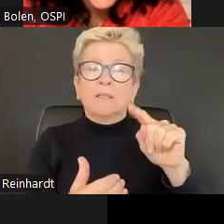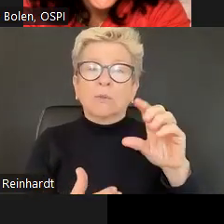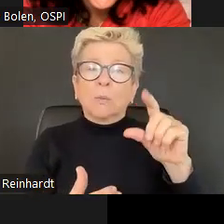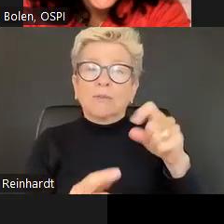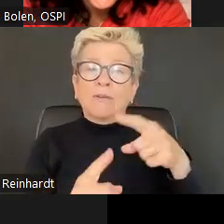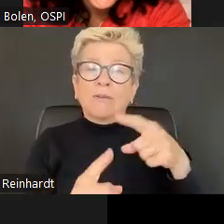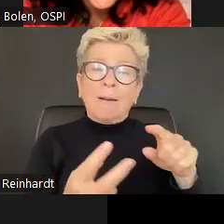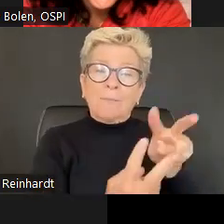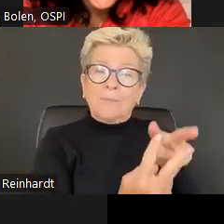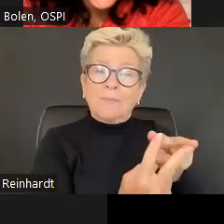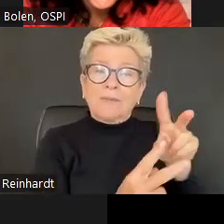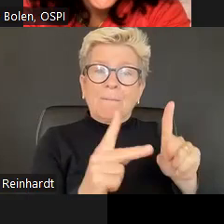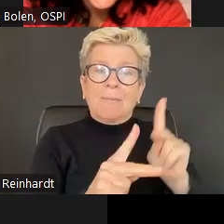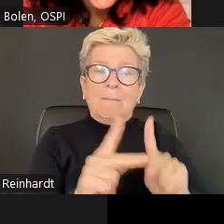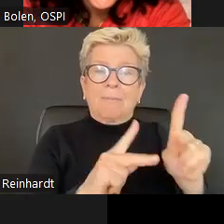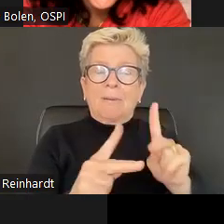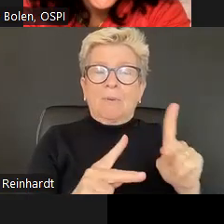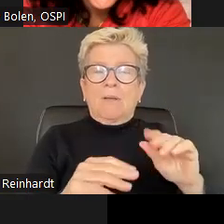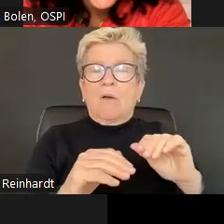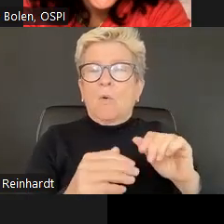We also hope that we provide resources to get you all started. And we'll also learn from Sally Anvari about what advice she